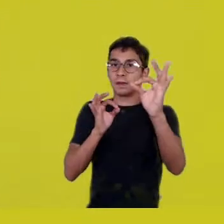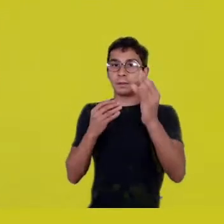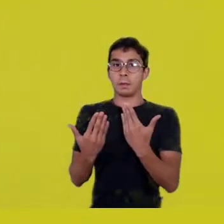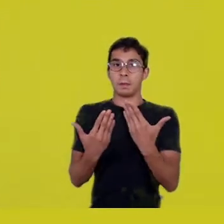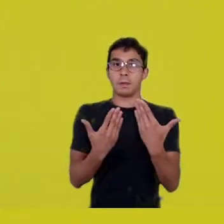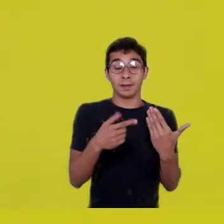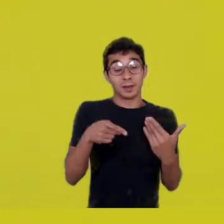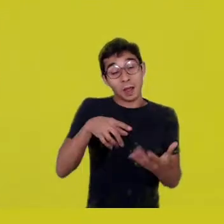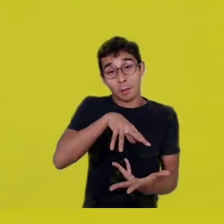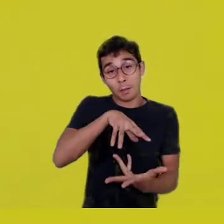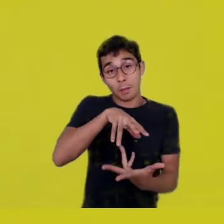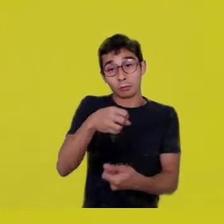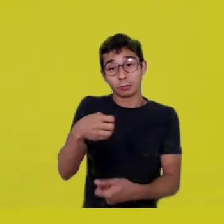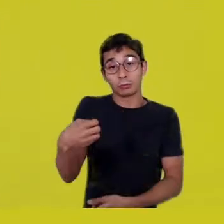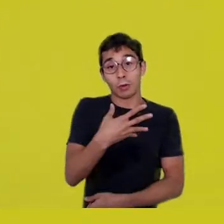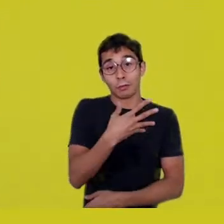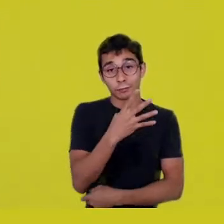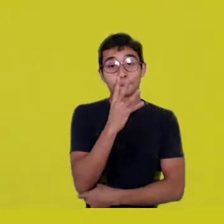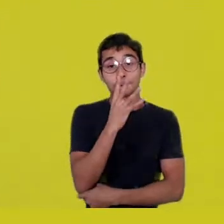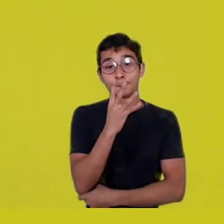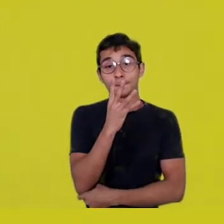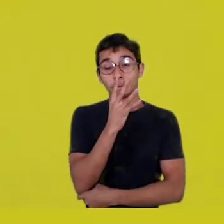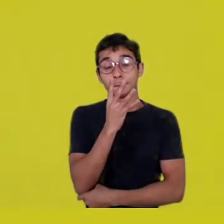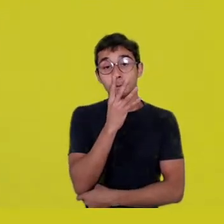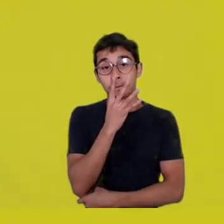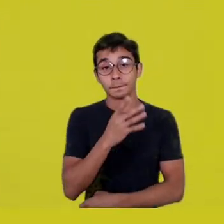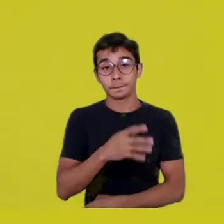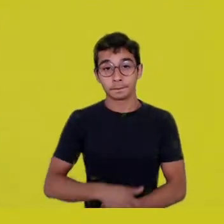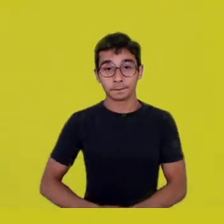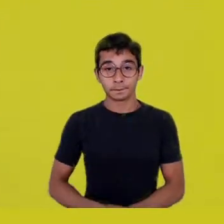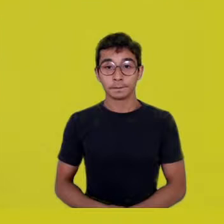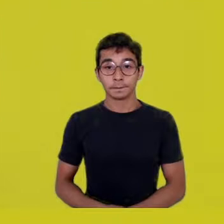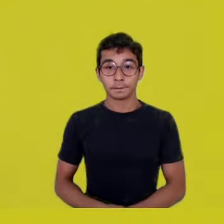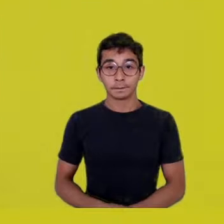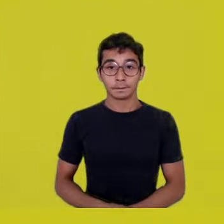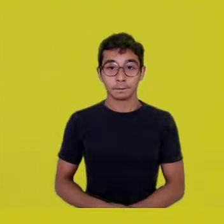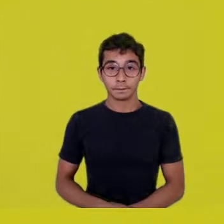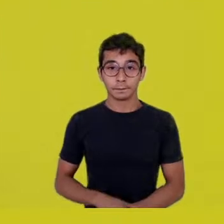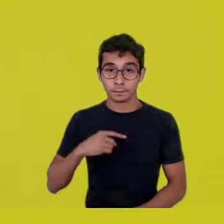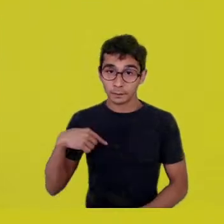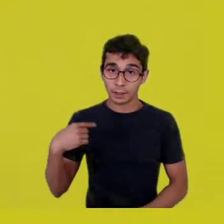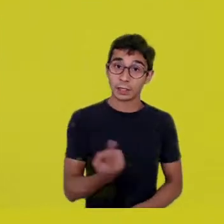So, we have to be fed by our mother Earth